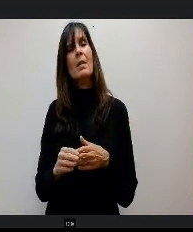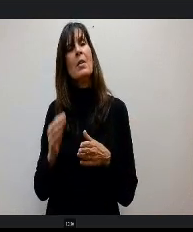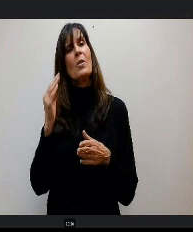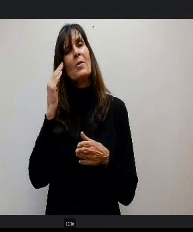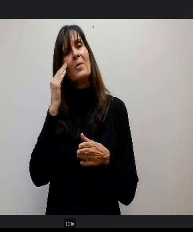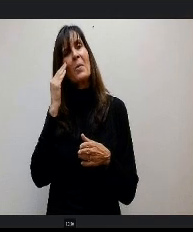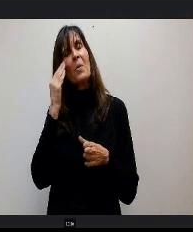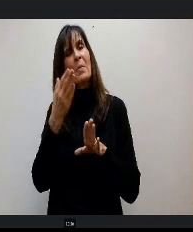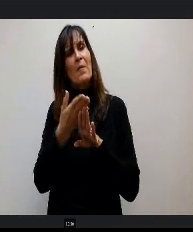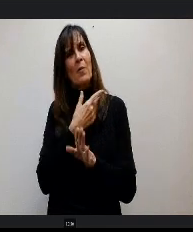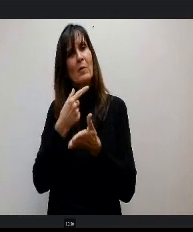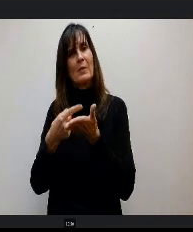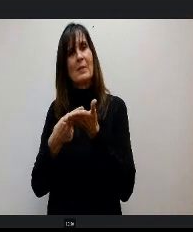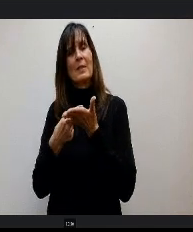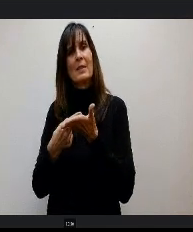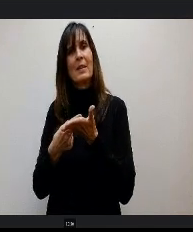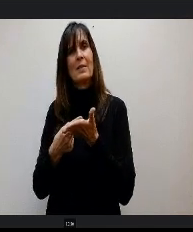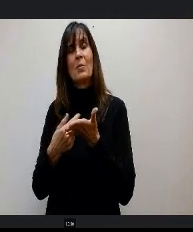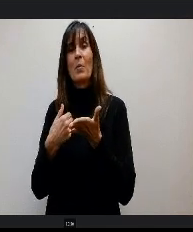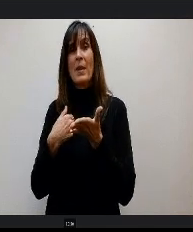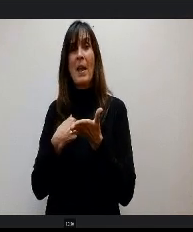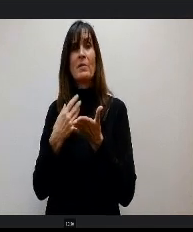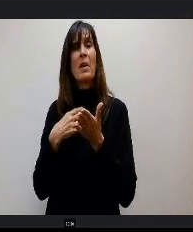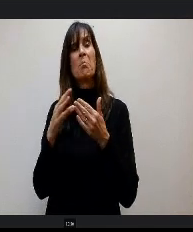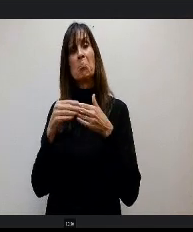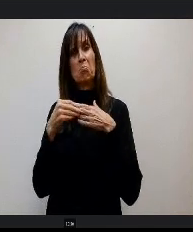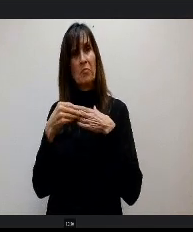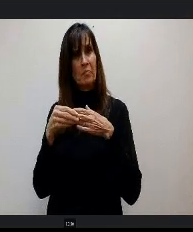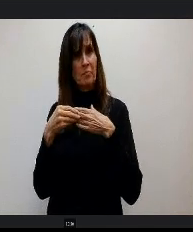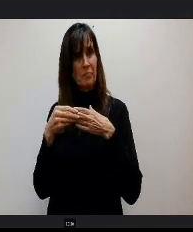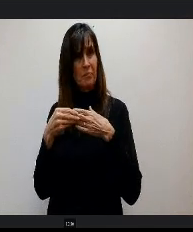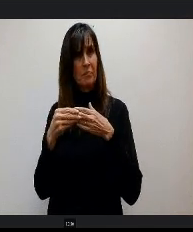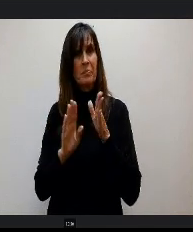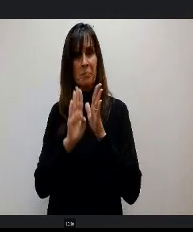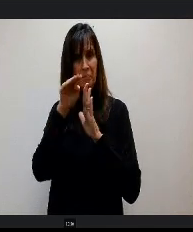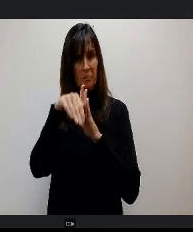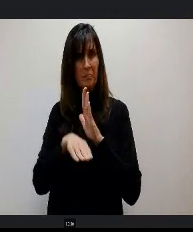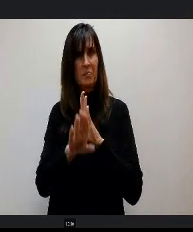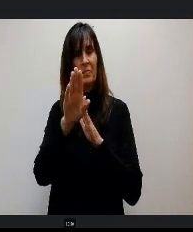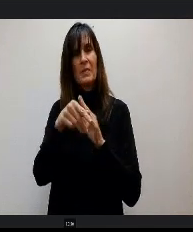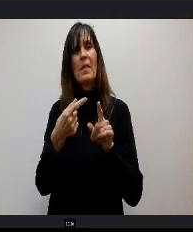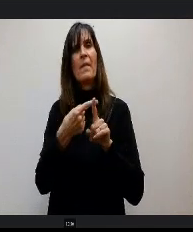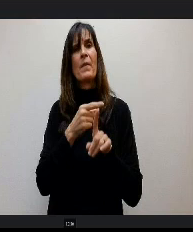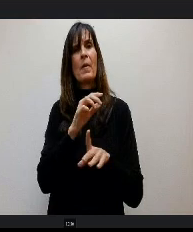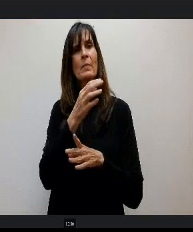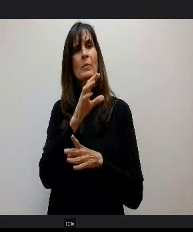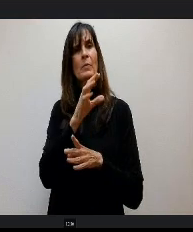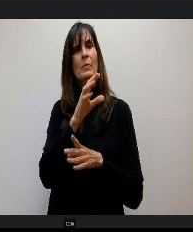We've had some fluctuation in those numbers since 2019 and so those